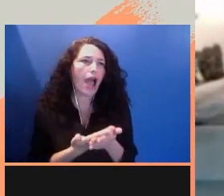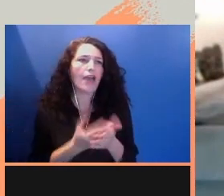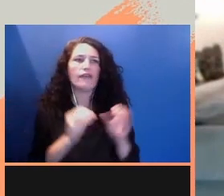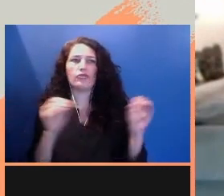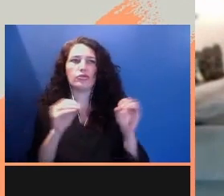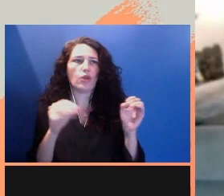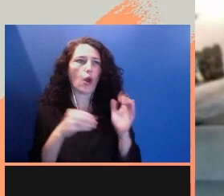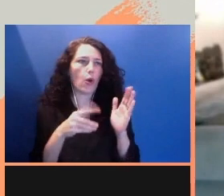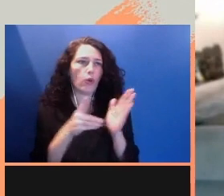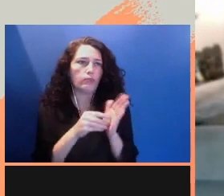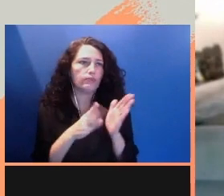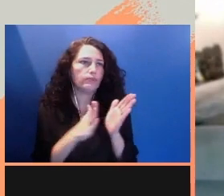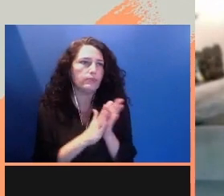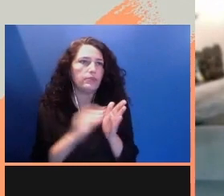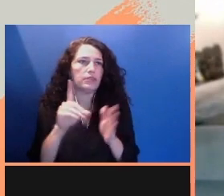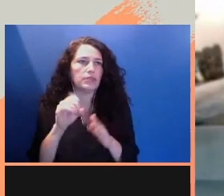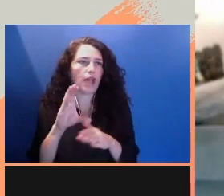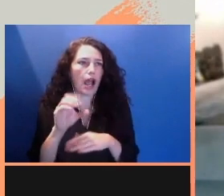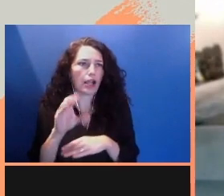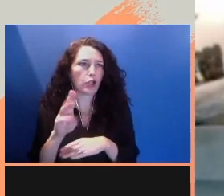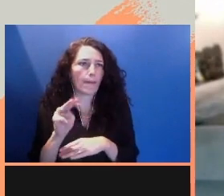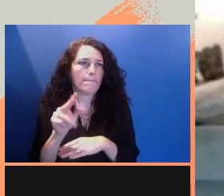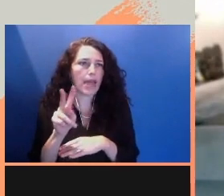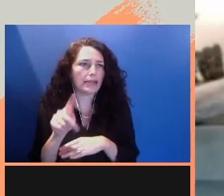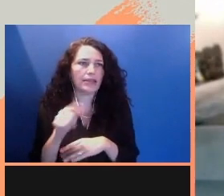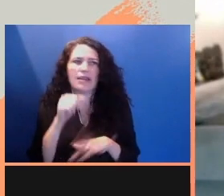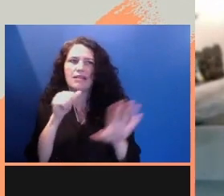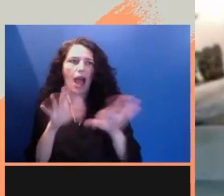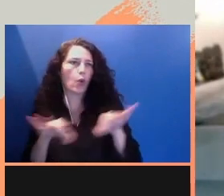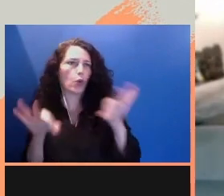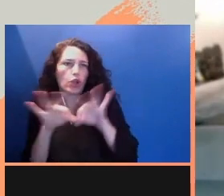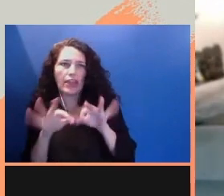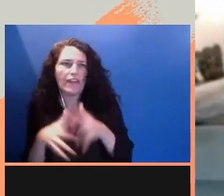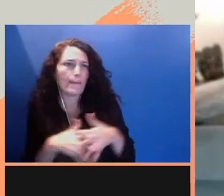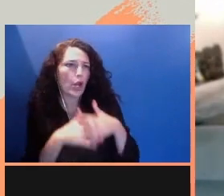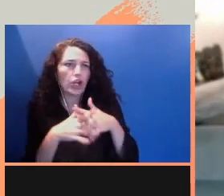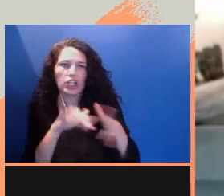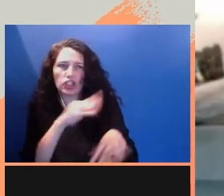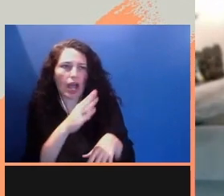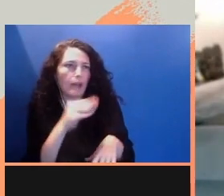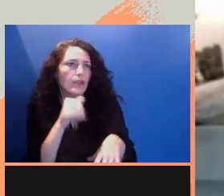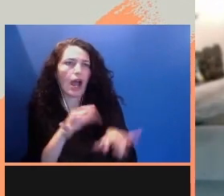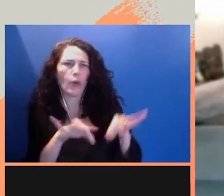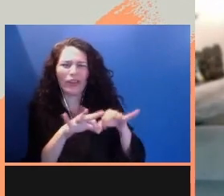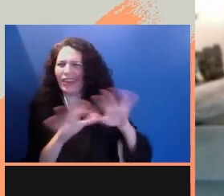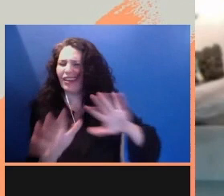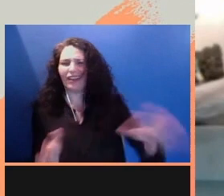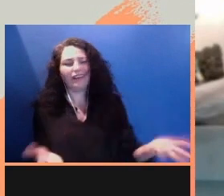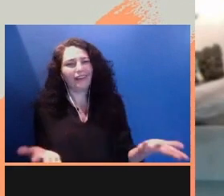unworthy of American jobs or services, our entire community is a delegitimized